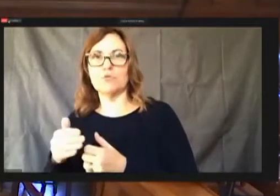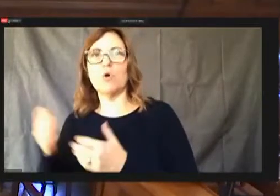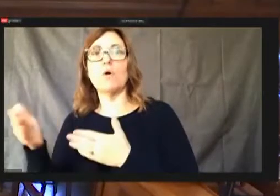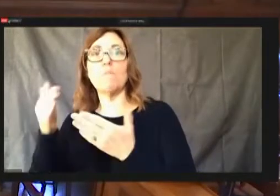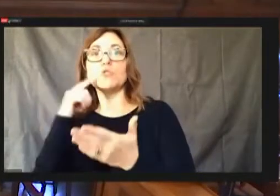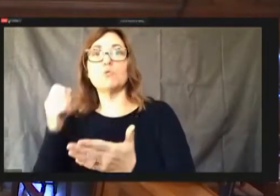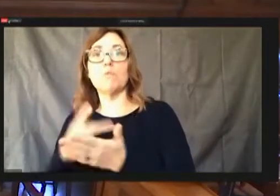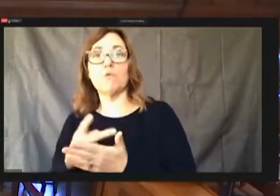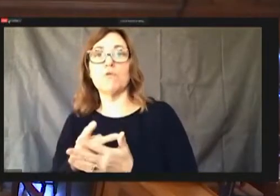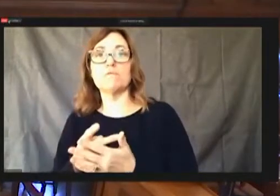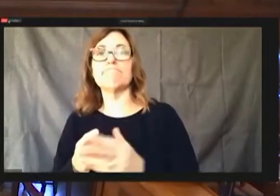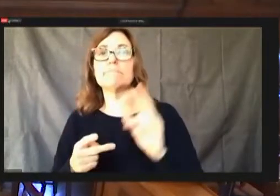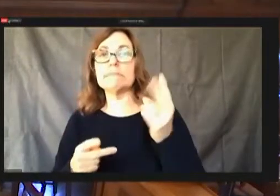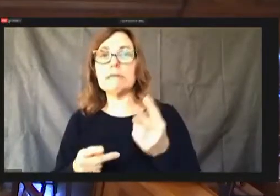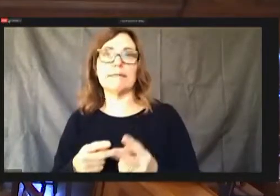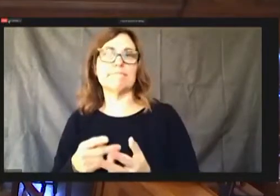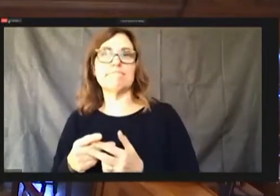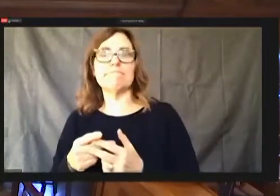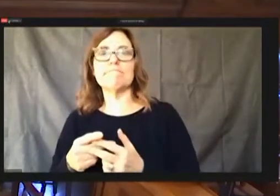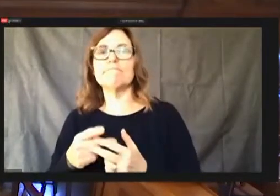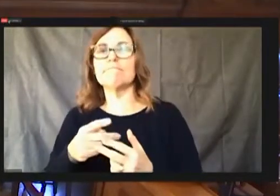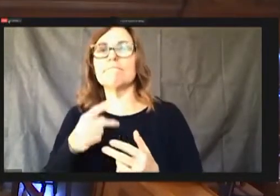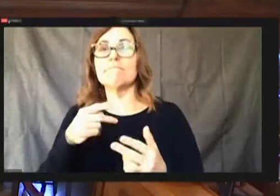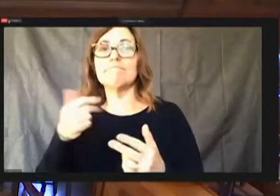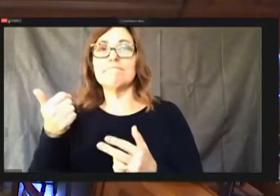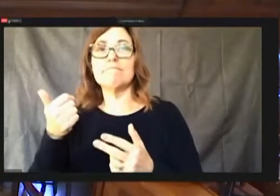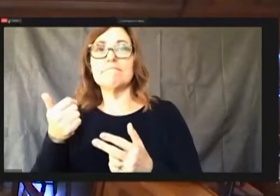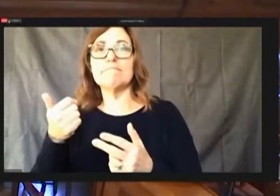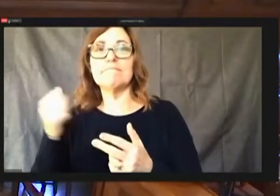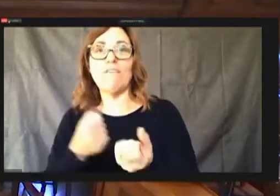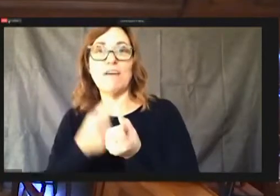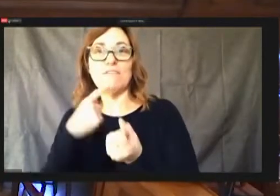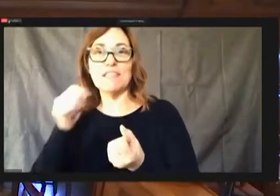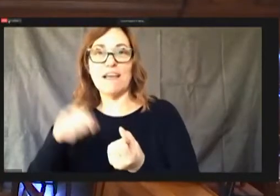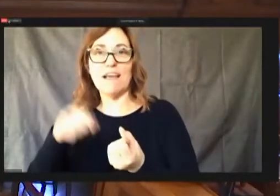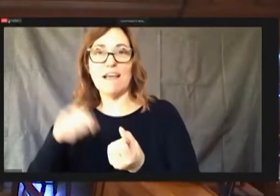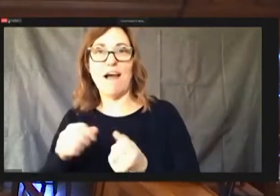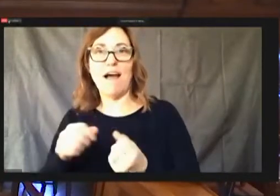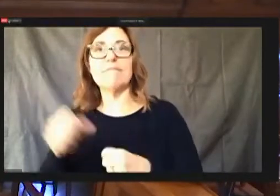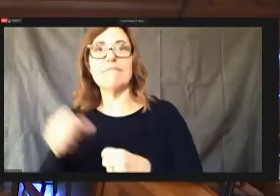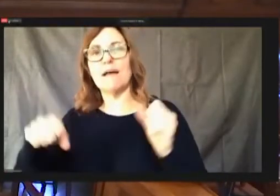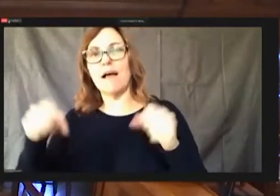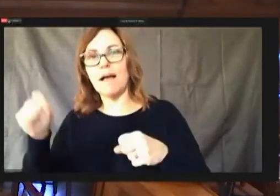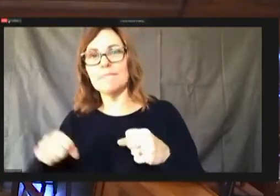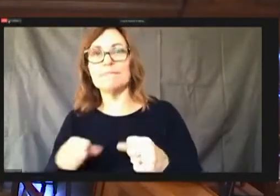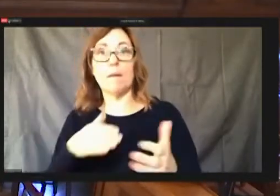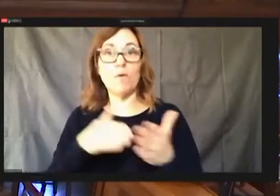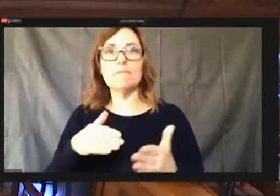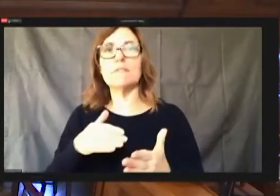Aye. Opposed, operating capital member number four is approved, capital member number five.